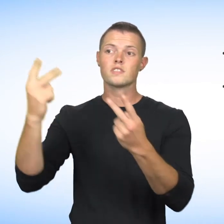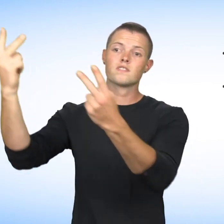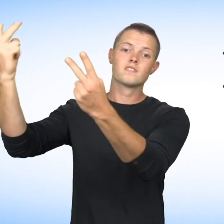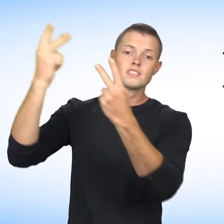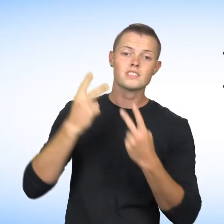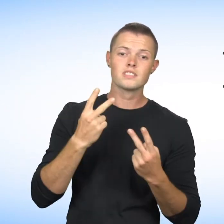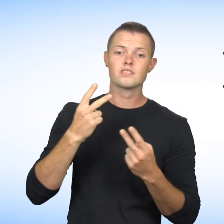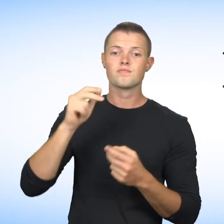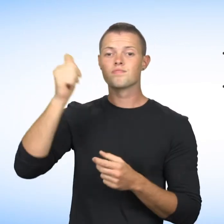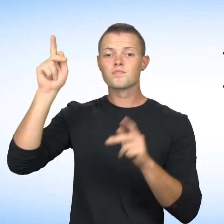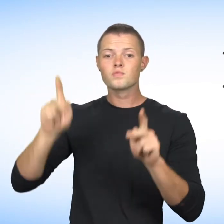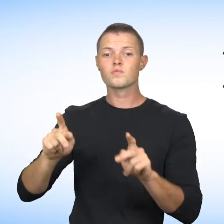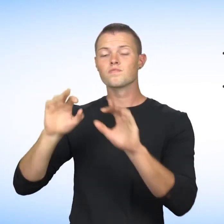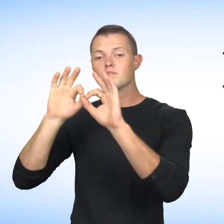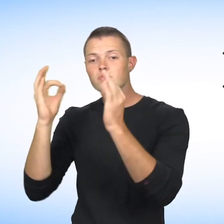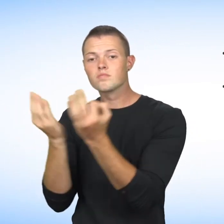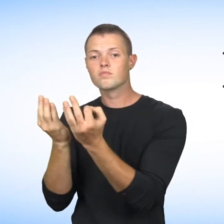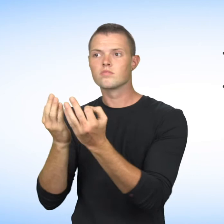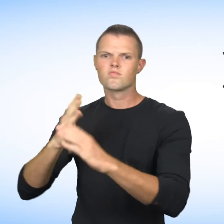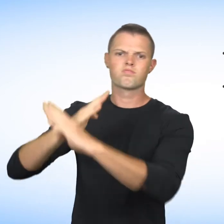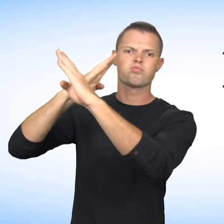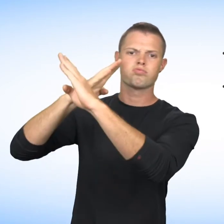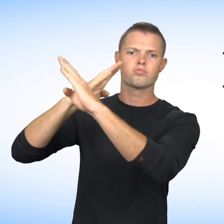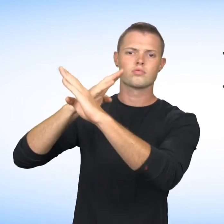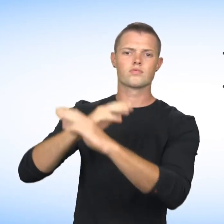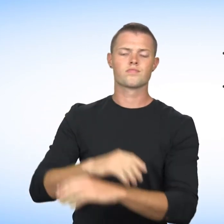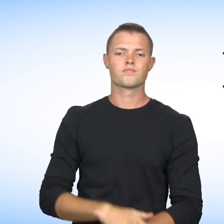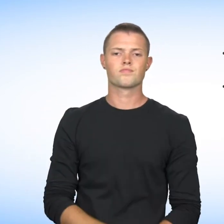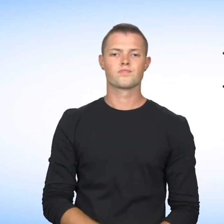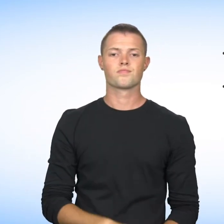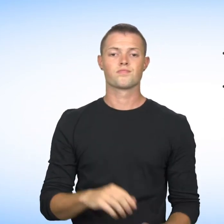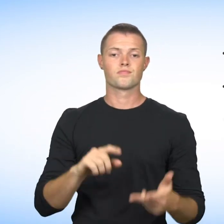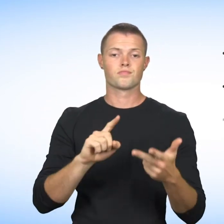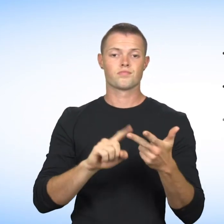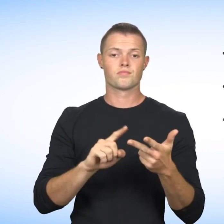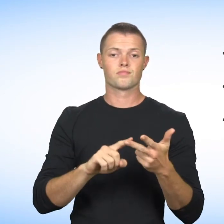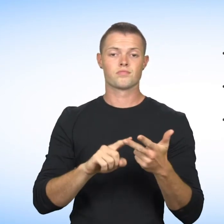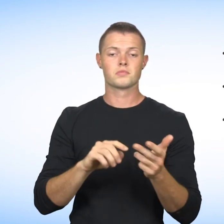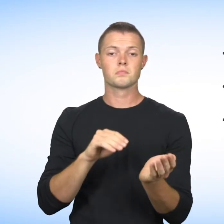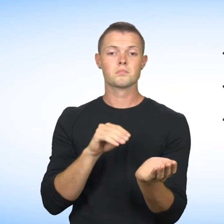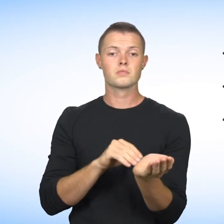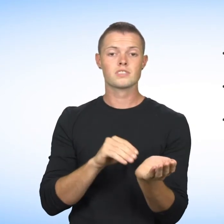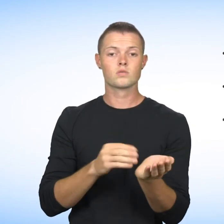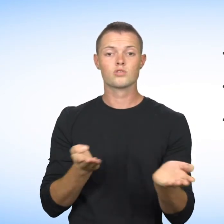prevent you from receiving visits or communicating with relatives